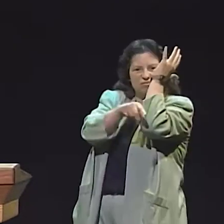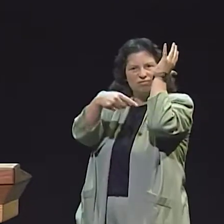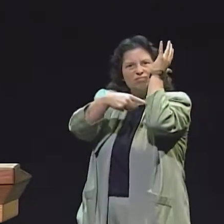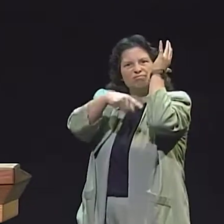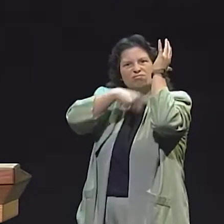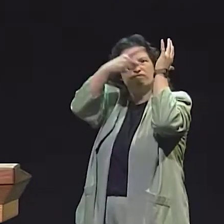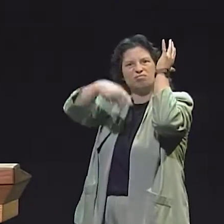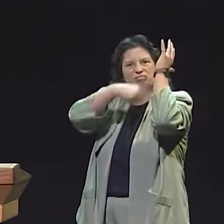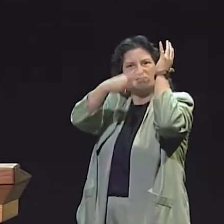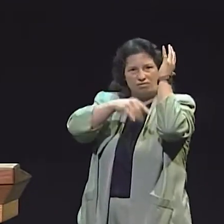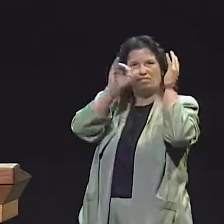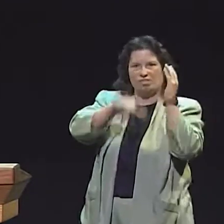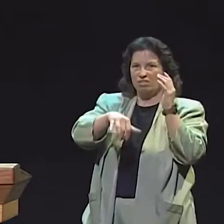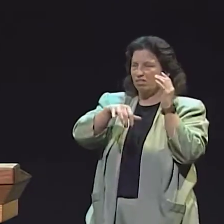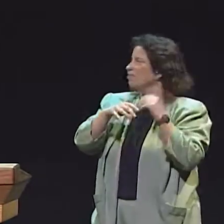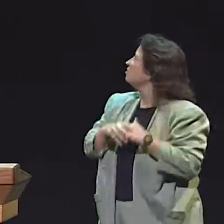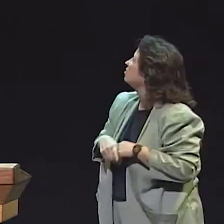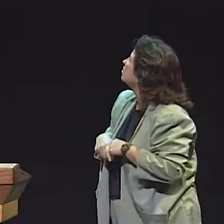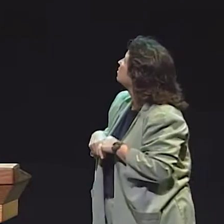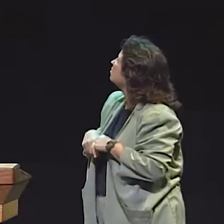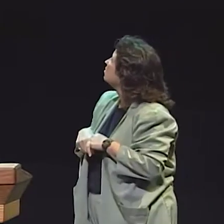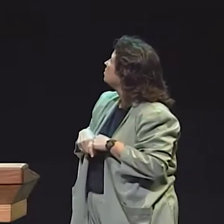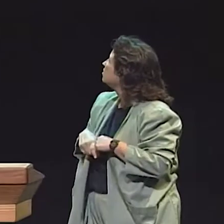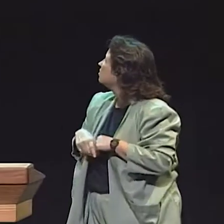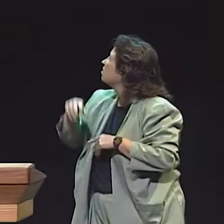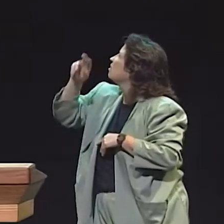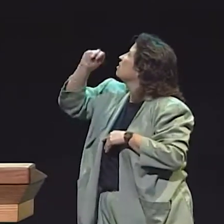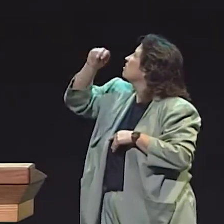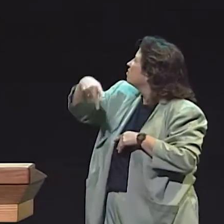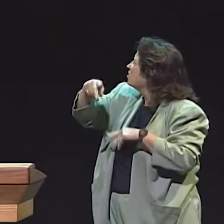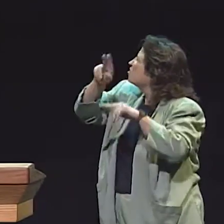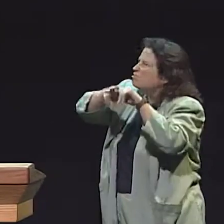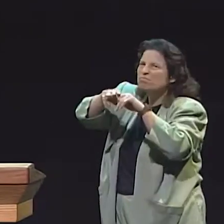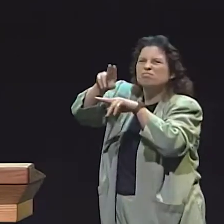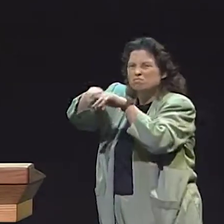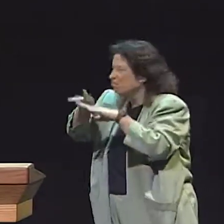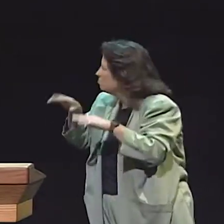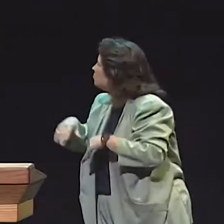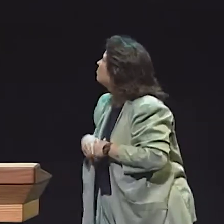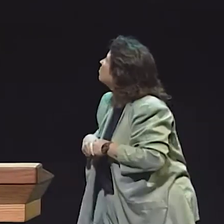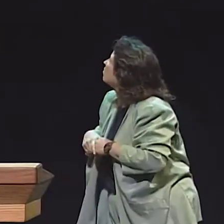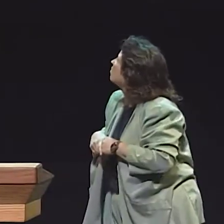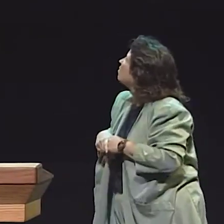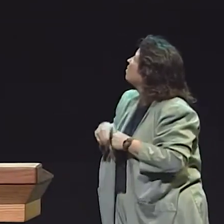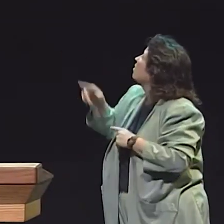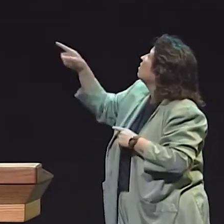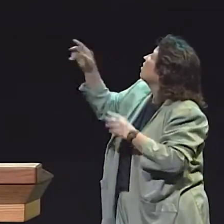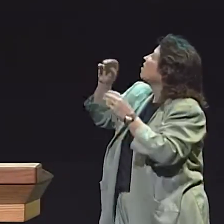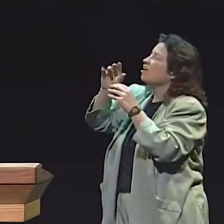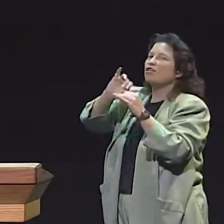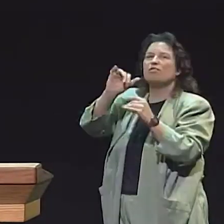TO SHOW NOUN, SUBJECT/OBJECT RELATIONSHIPS. VERBS OF MOTION.